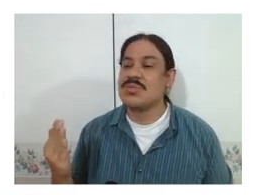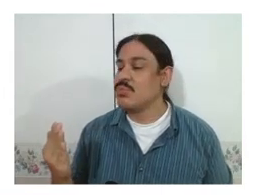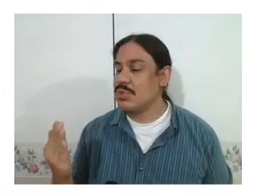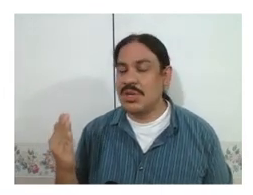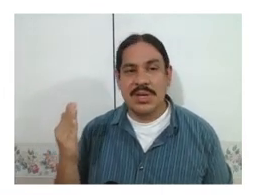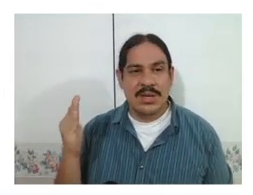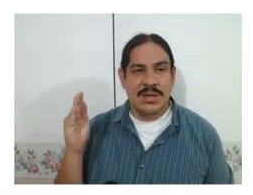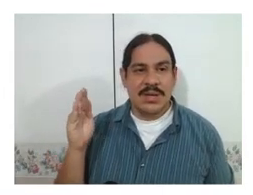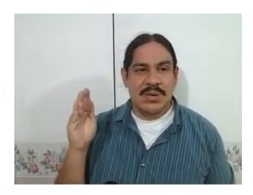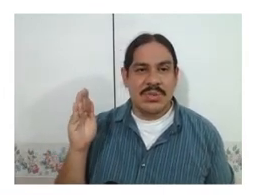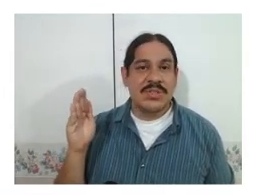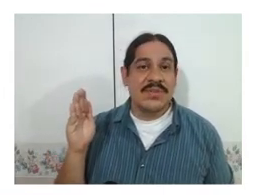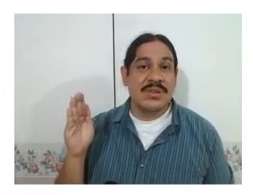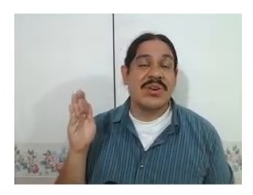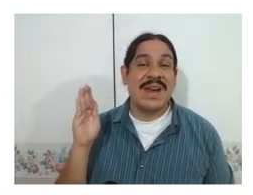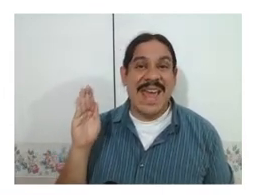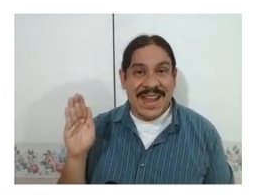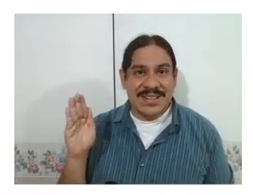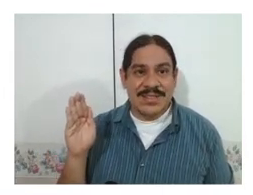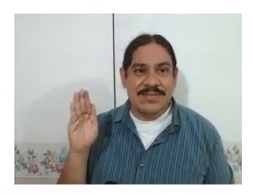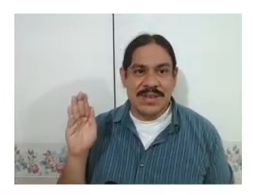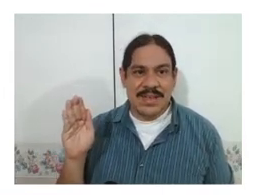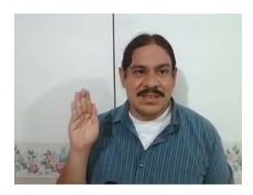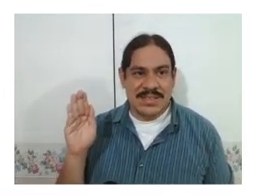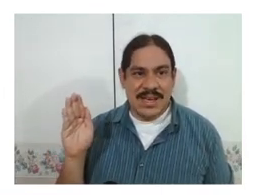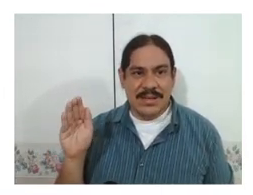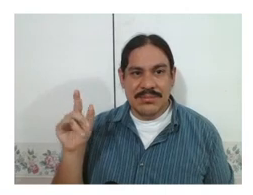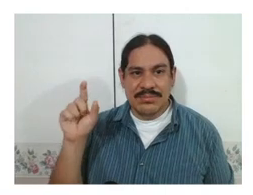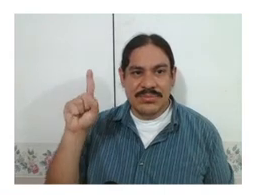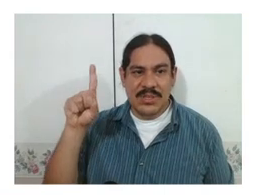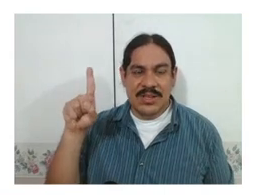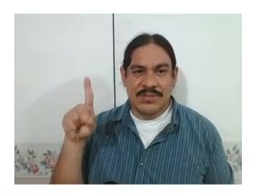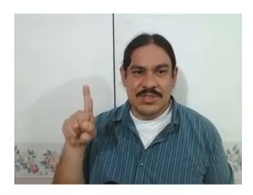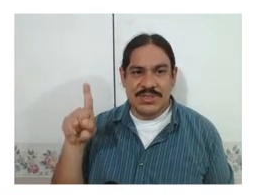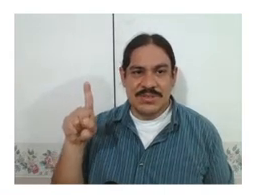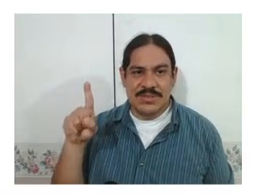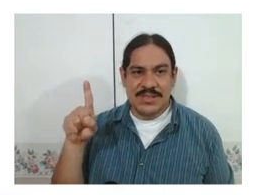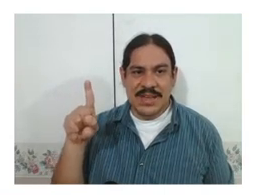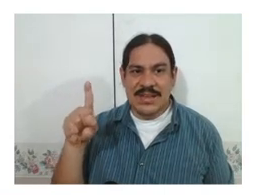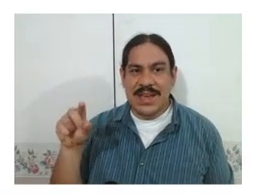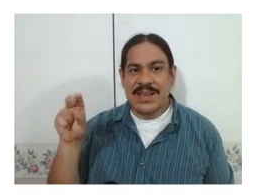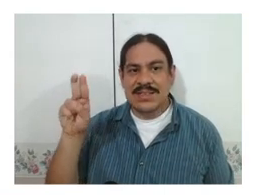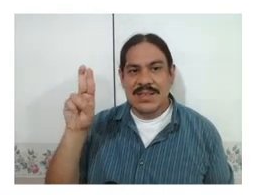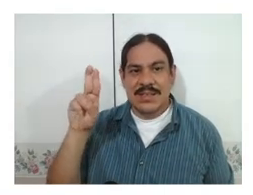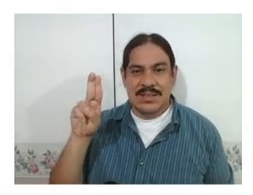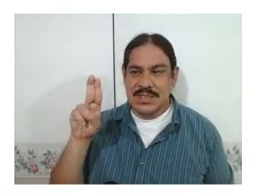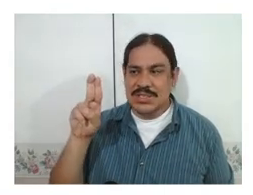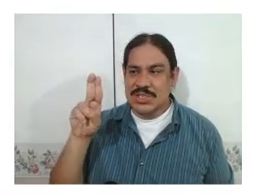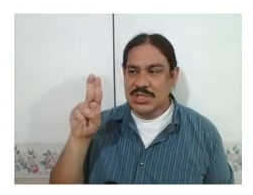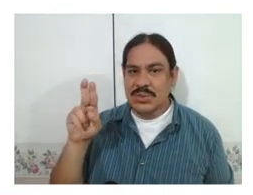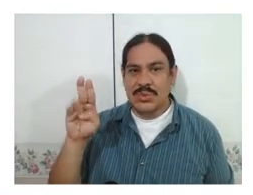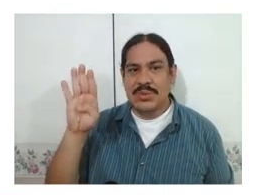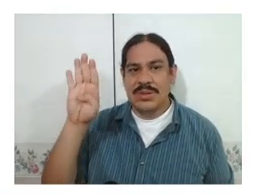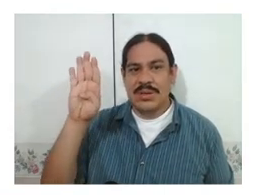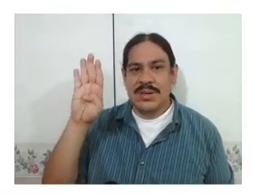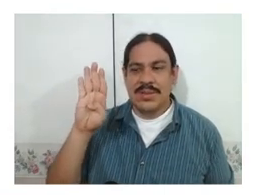which are which of the fingers are active in the sign